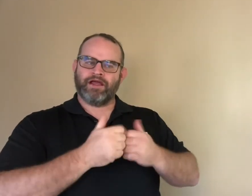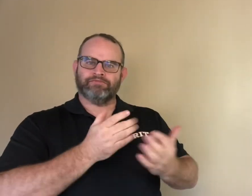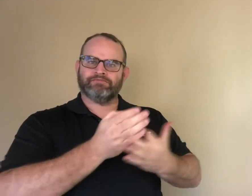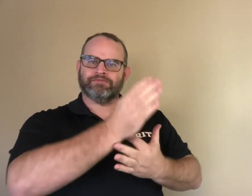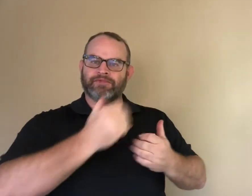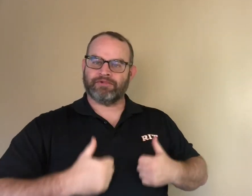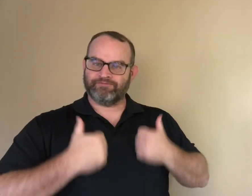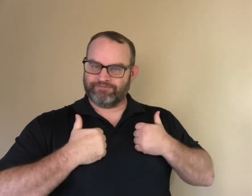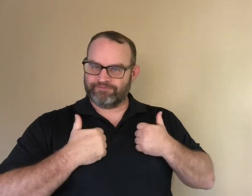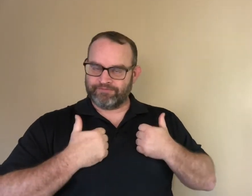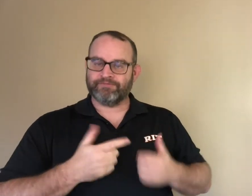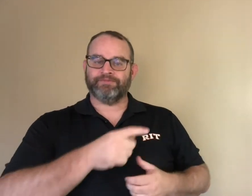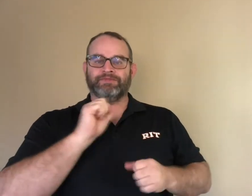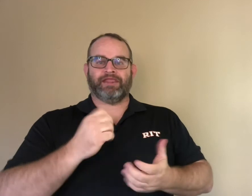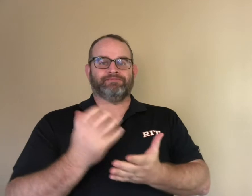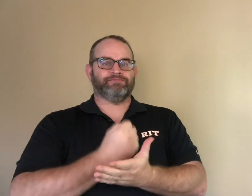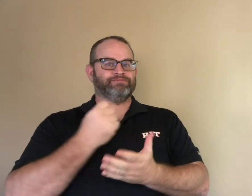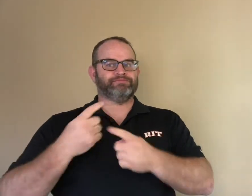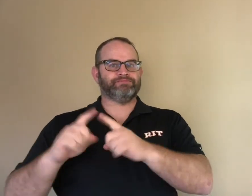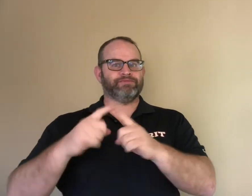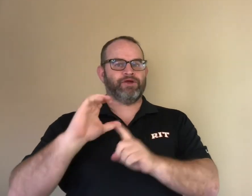With those stories, deaf readers will see ways to deal with different situations.